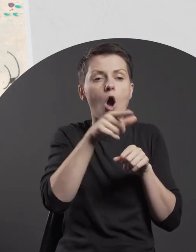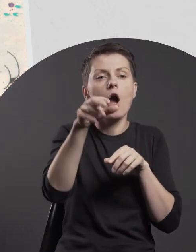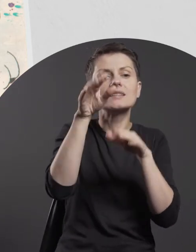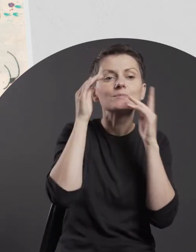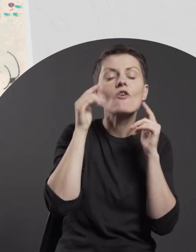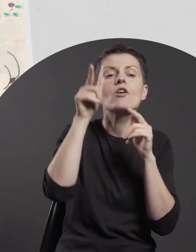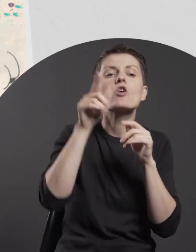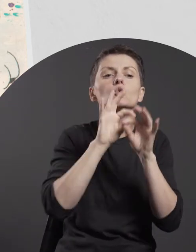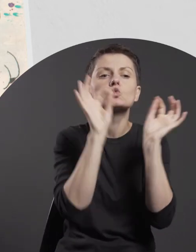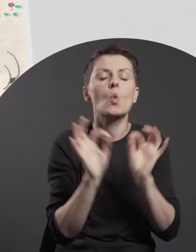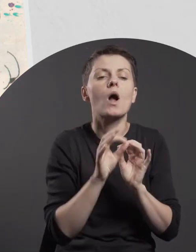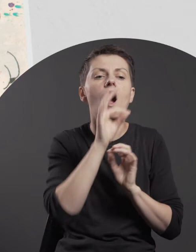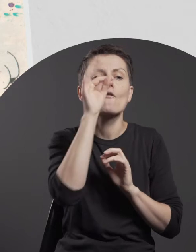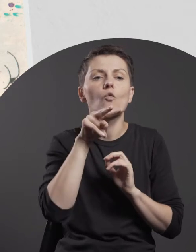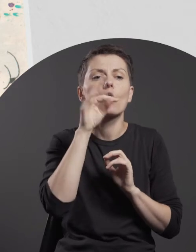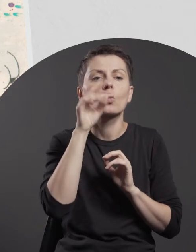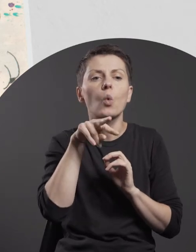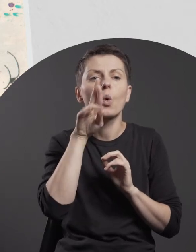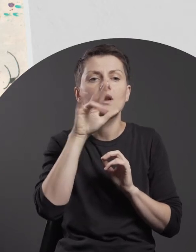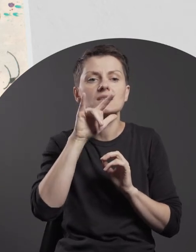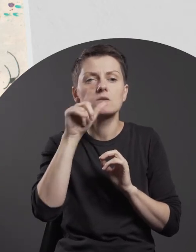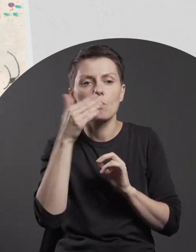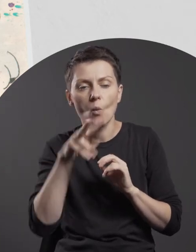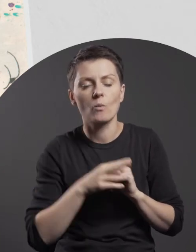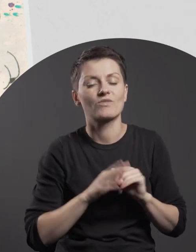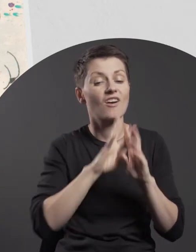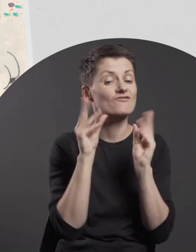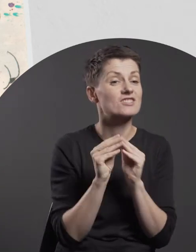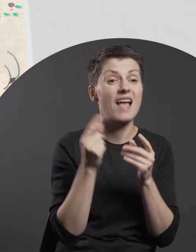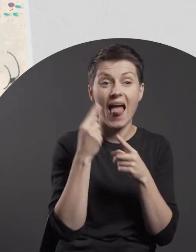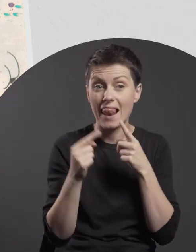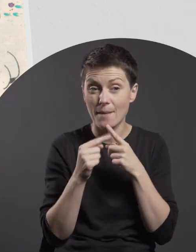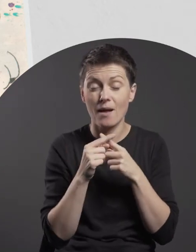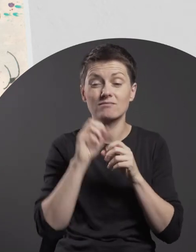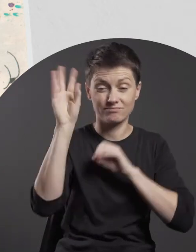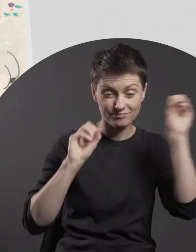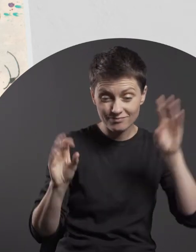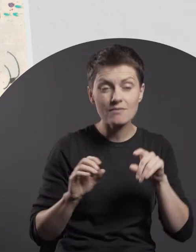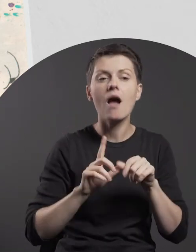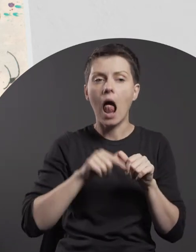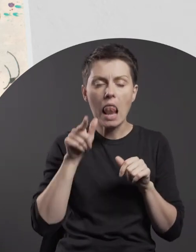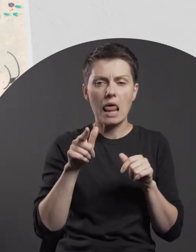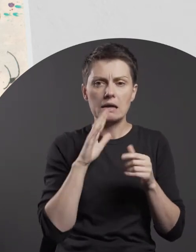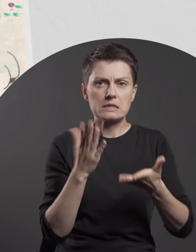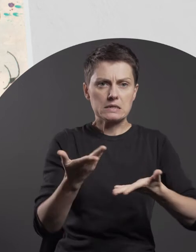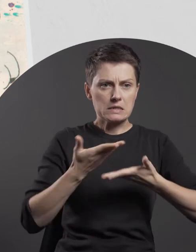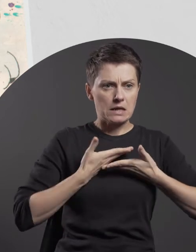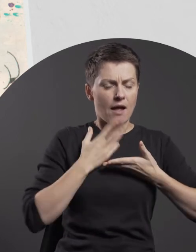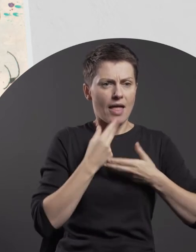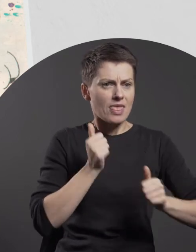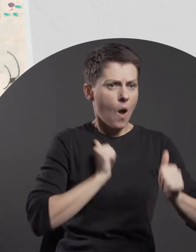The elements described above, smashed as they are, create a disturbing, uncomfortable whole.